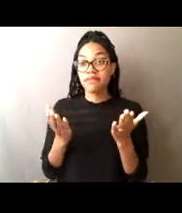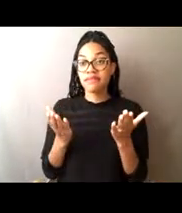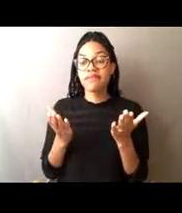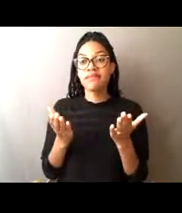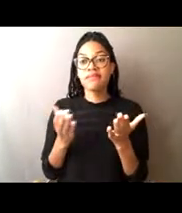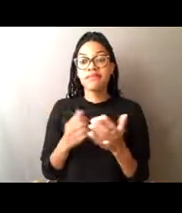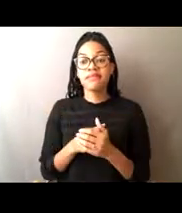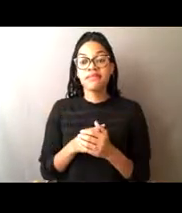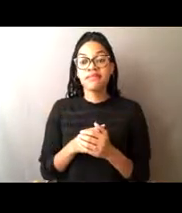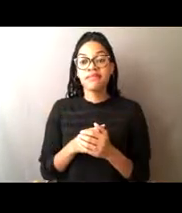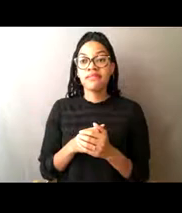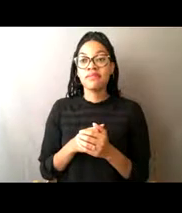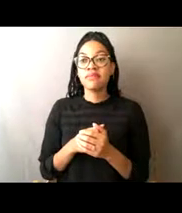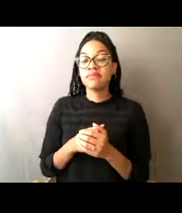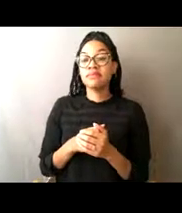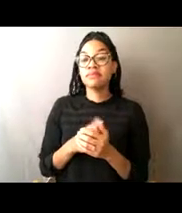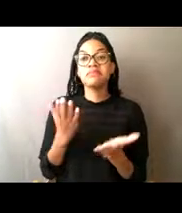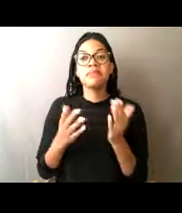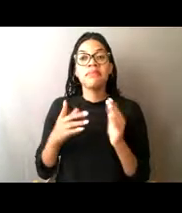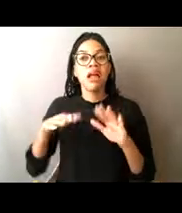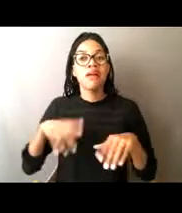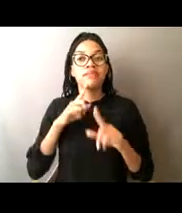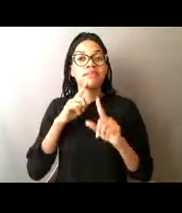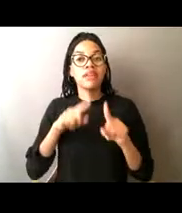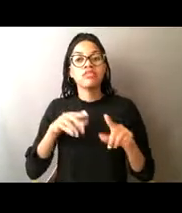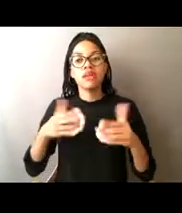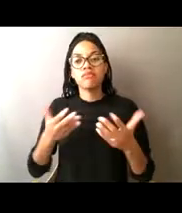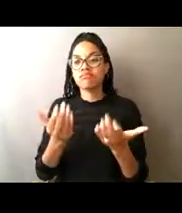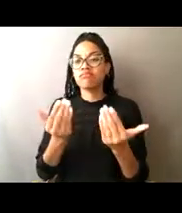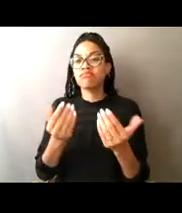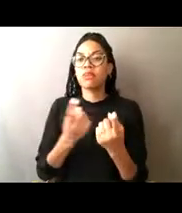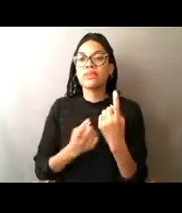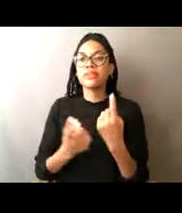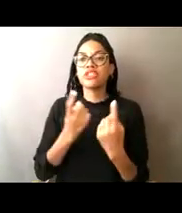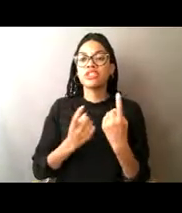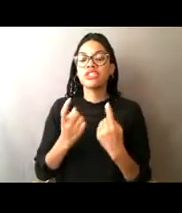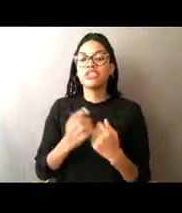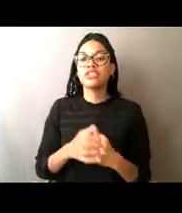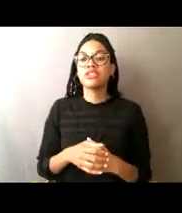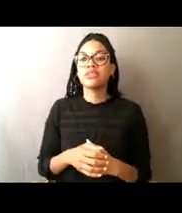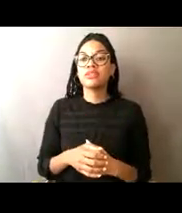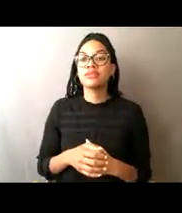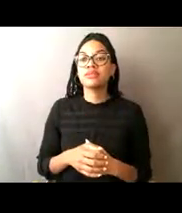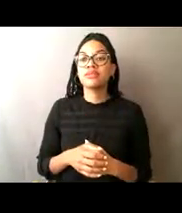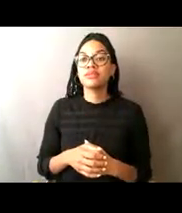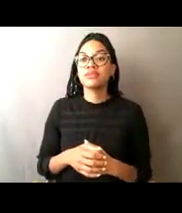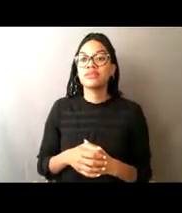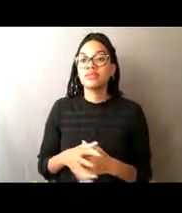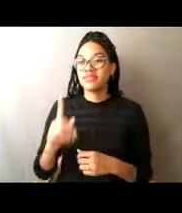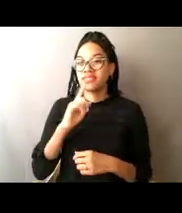that you haven't had a chance to get answered yet. So if the other presenters can come on screen.